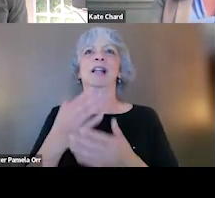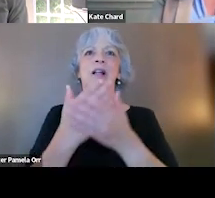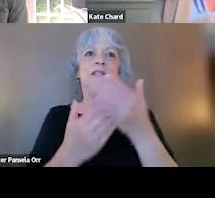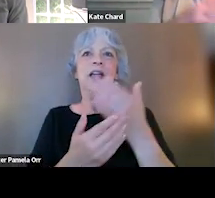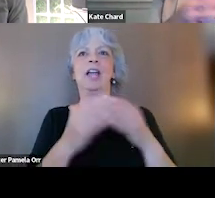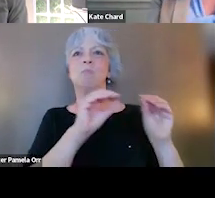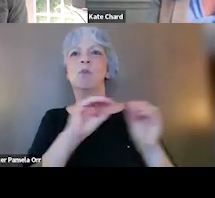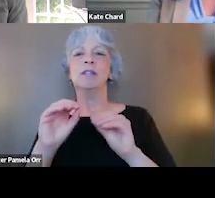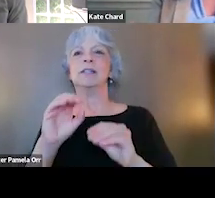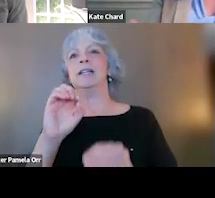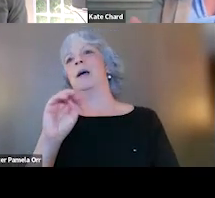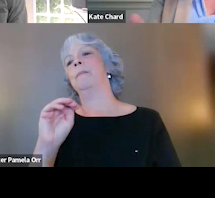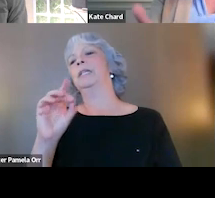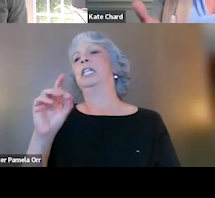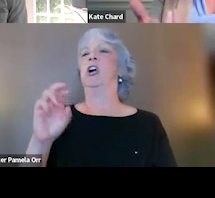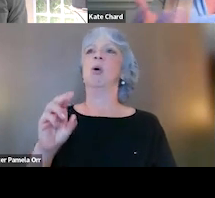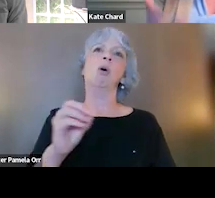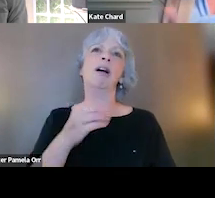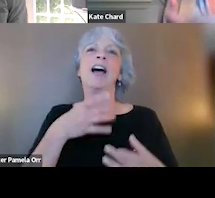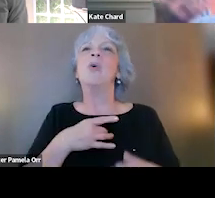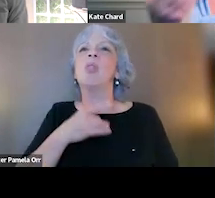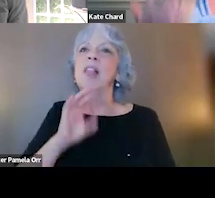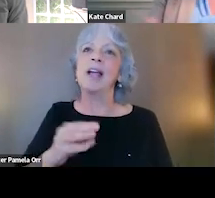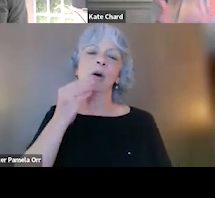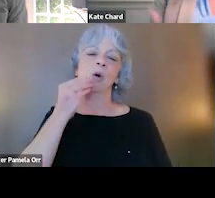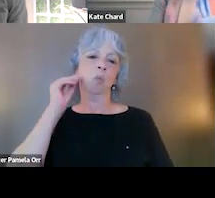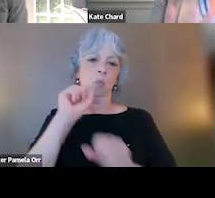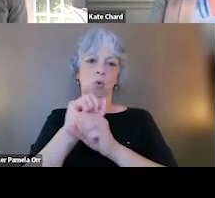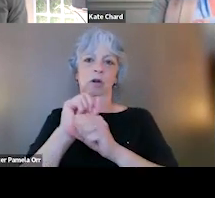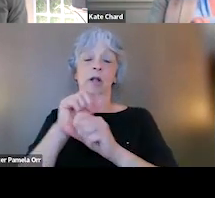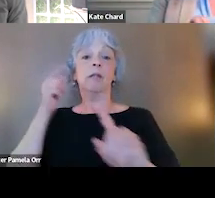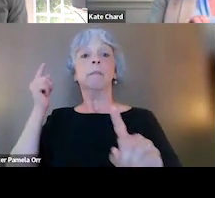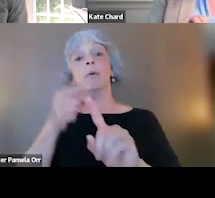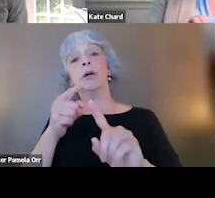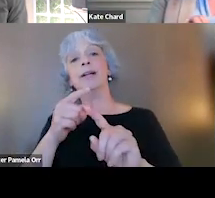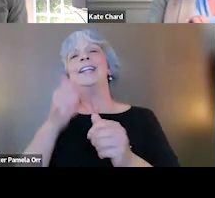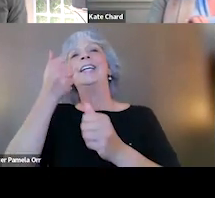or I don't like doing homework. And the point being that all of these therapies are completely different from one another.